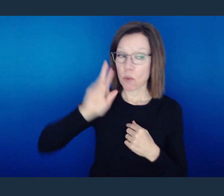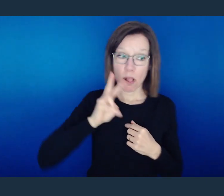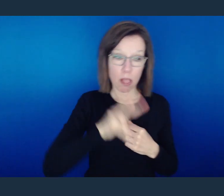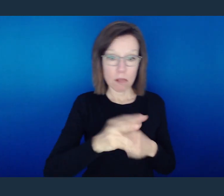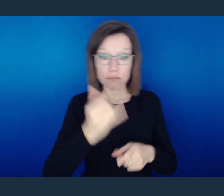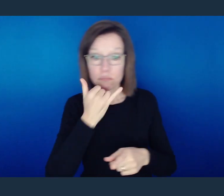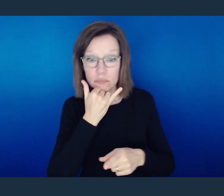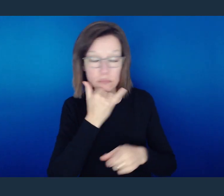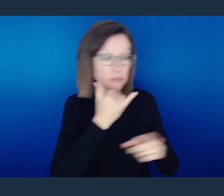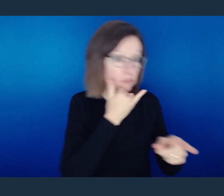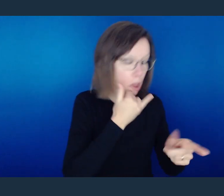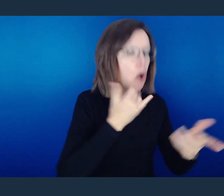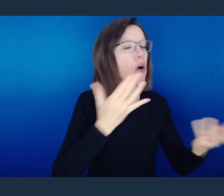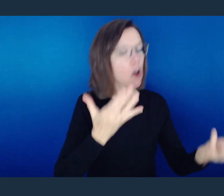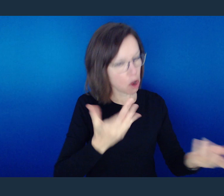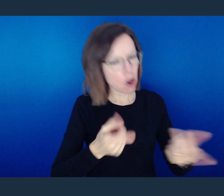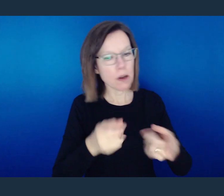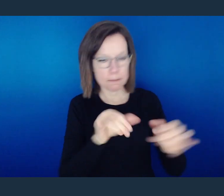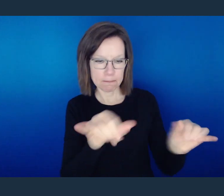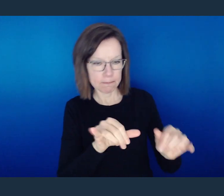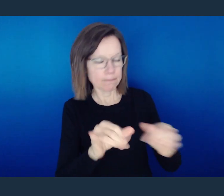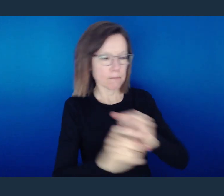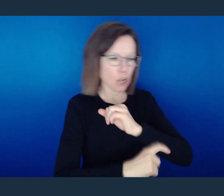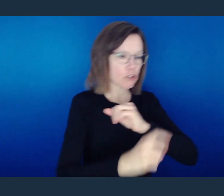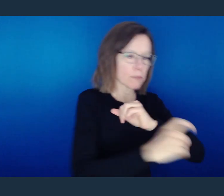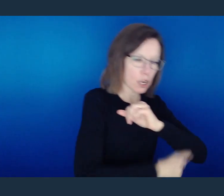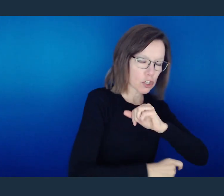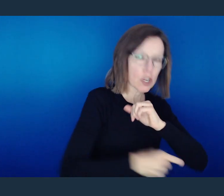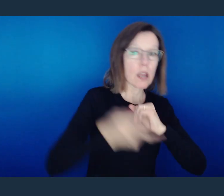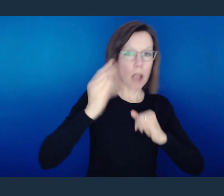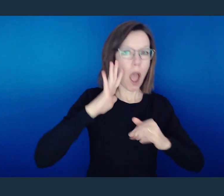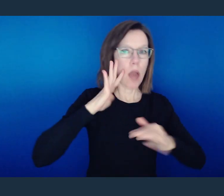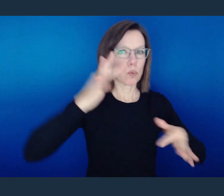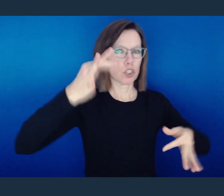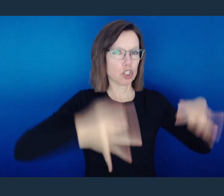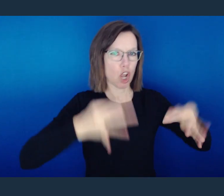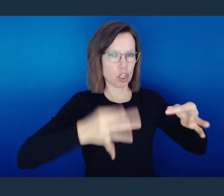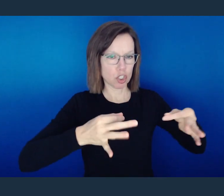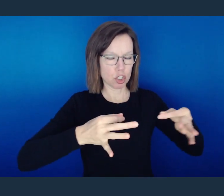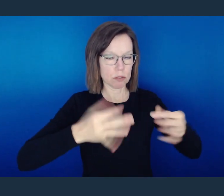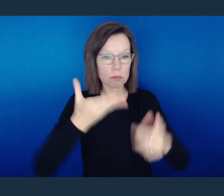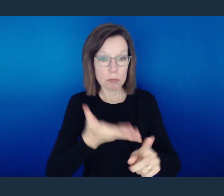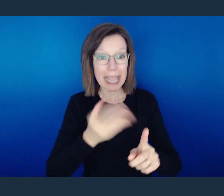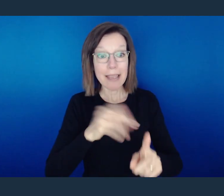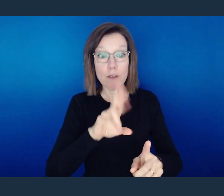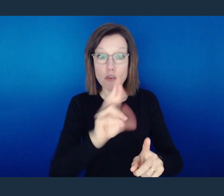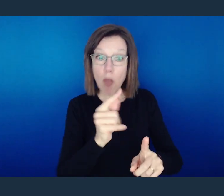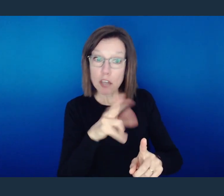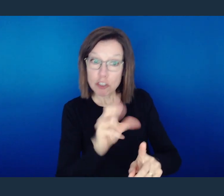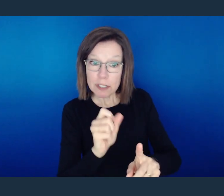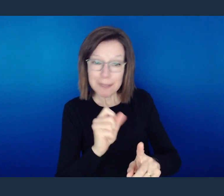He says, "He will render to each one according to his works." That means what you do, God will judge what you do.